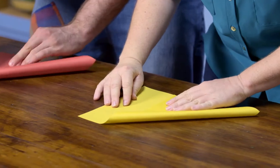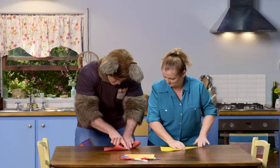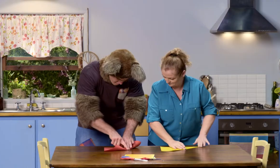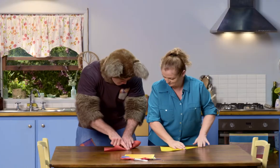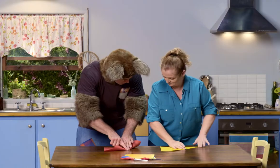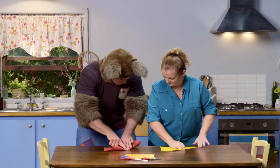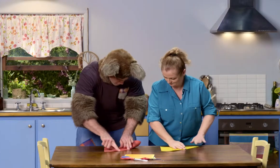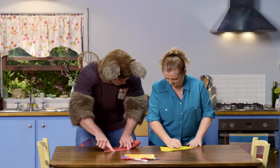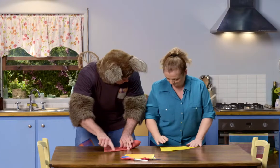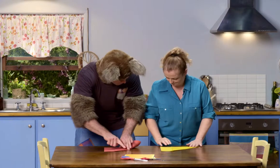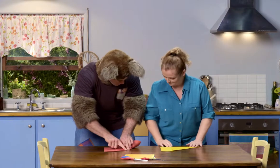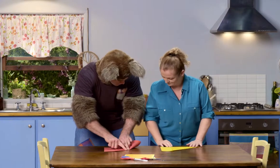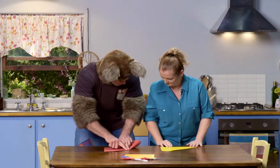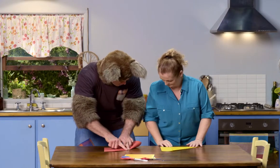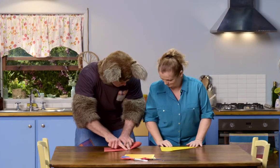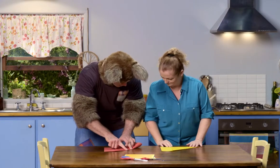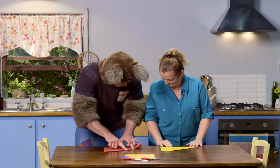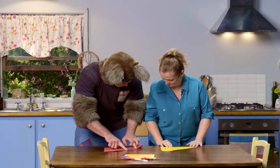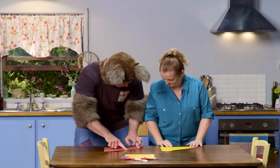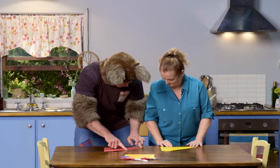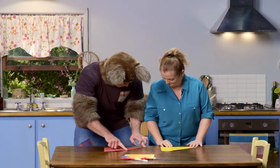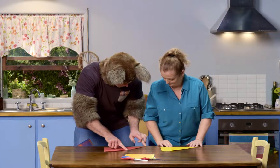Hmm. Like that.